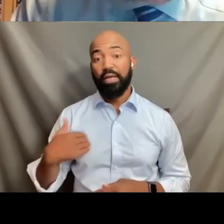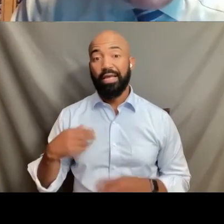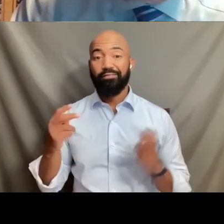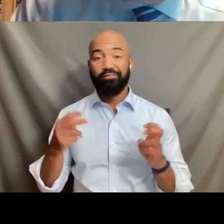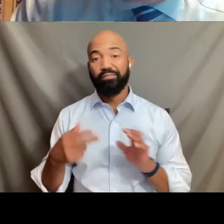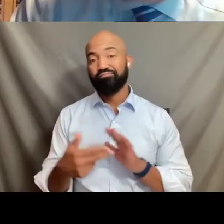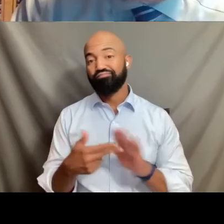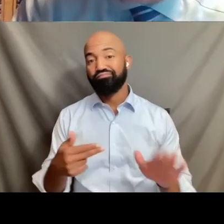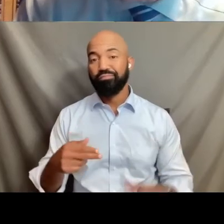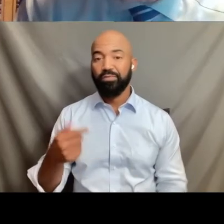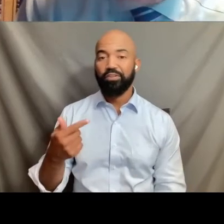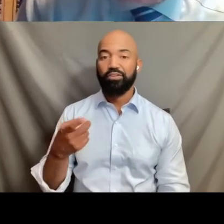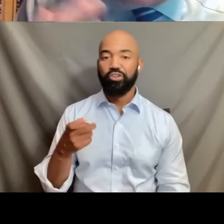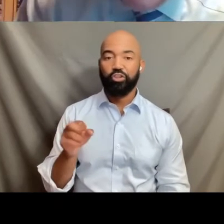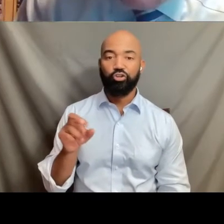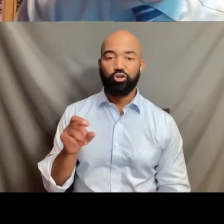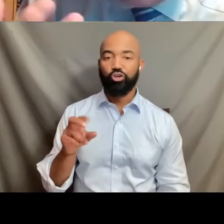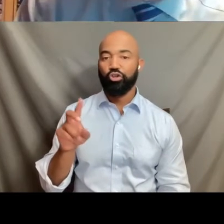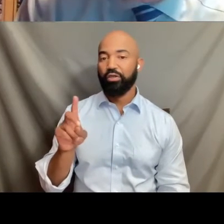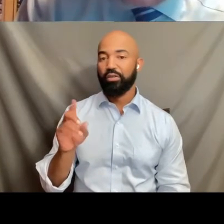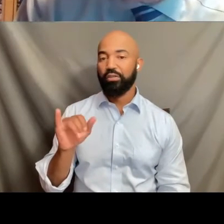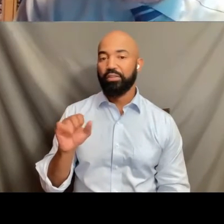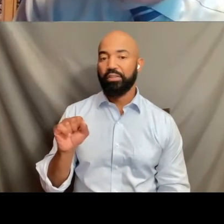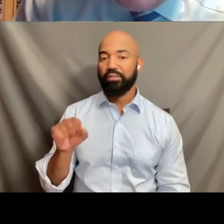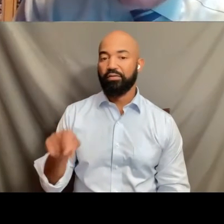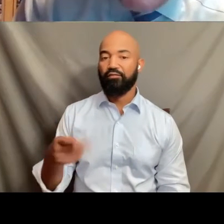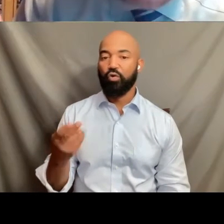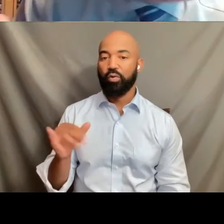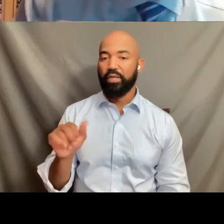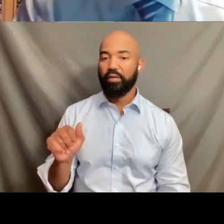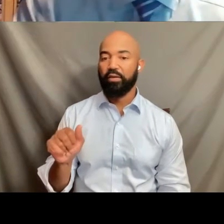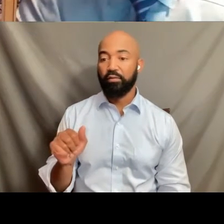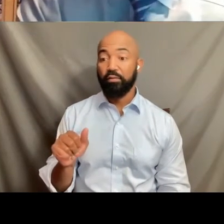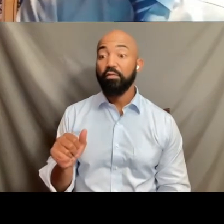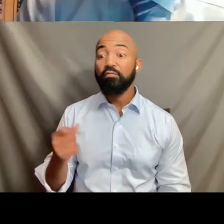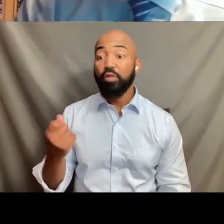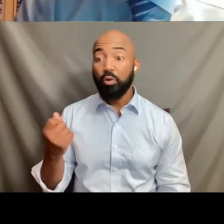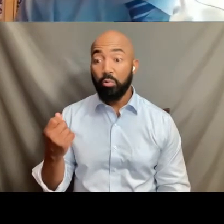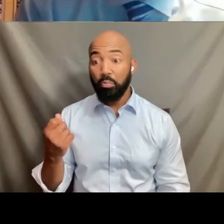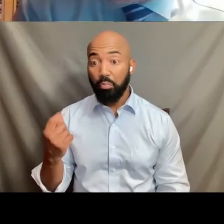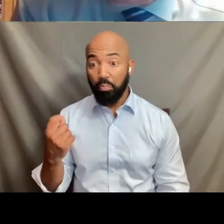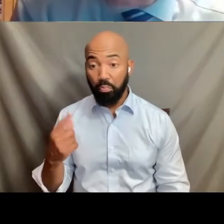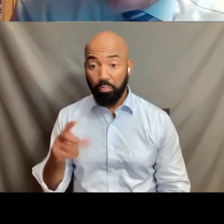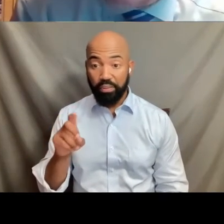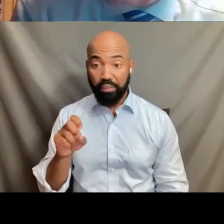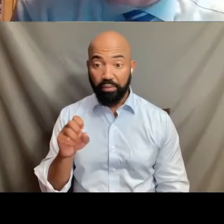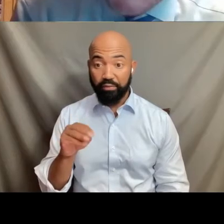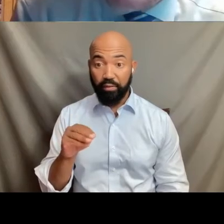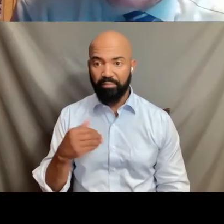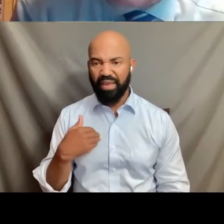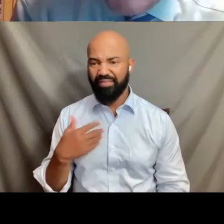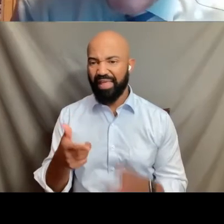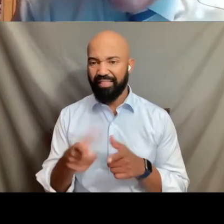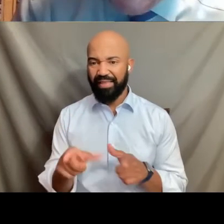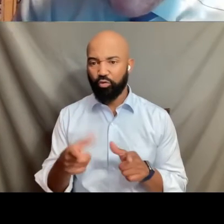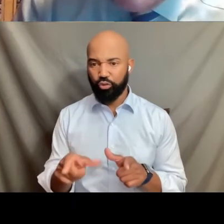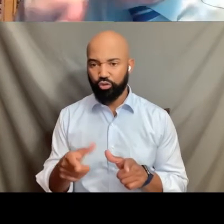And the fact that the DSM now recognizes that better language and that appropriate way to describe this.